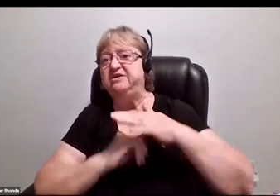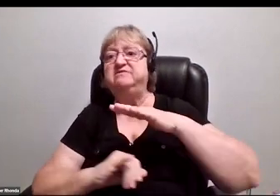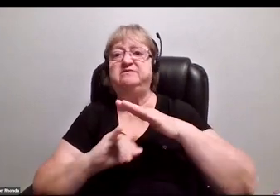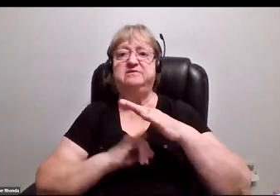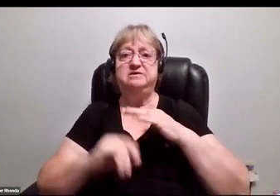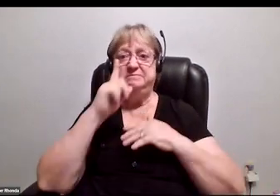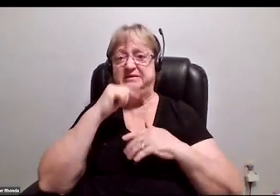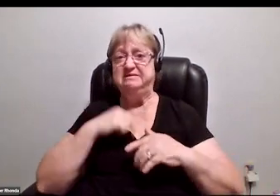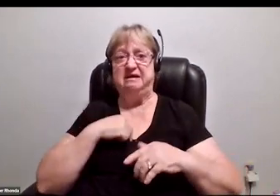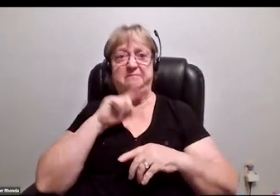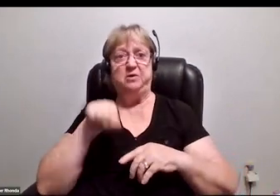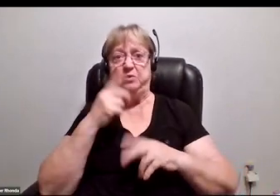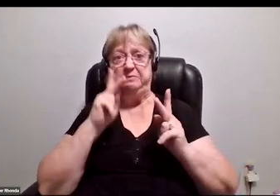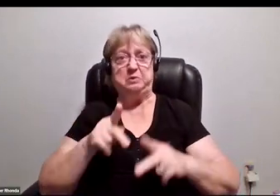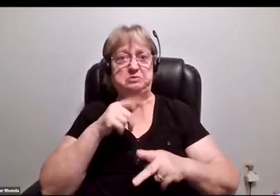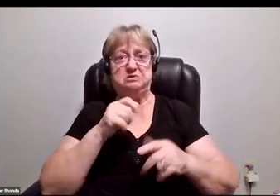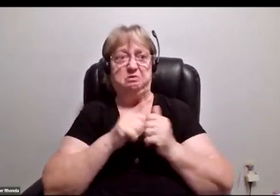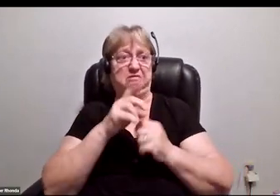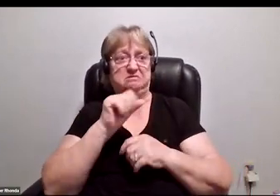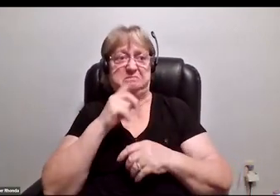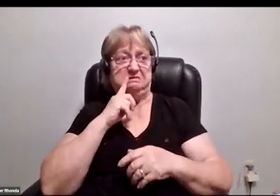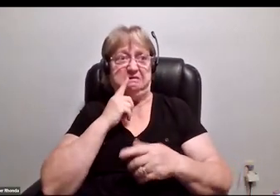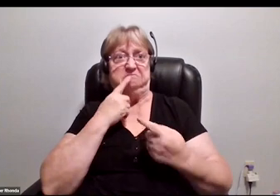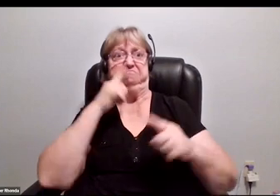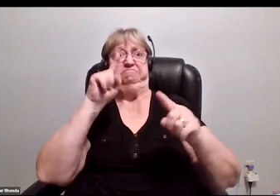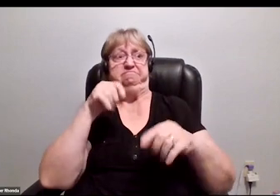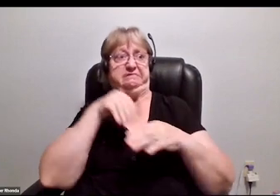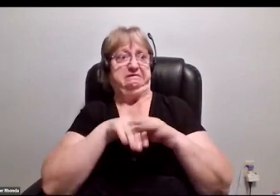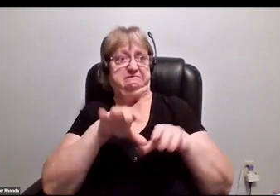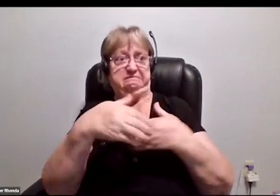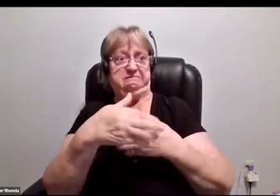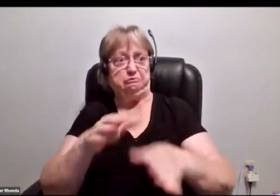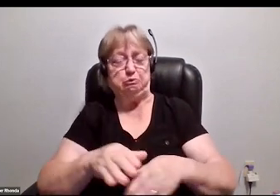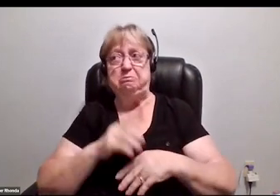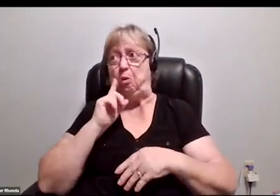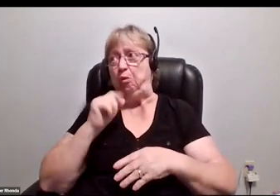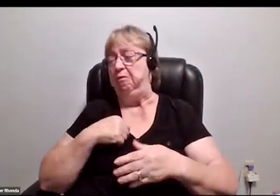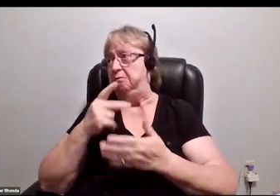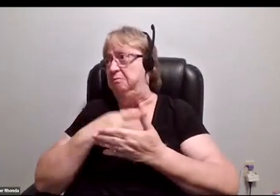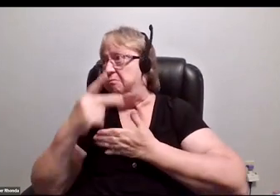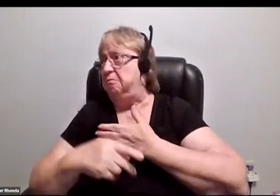with a disability that through hook and crook made it into some room or in some classroom, or into some program,